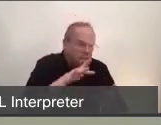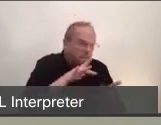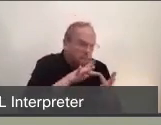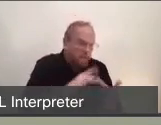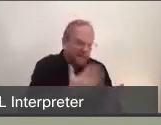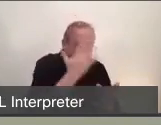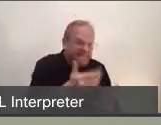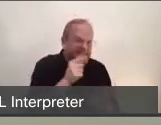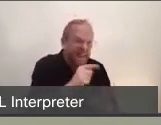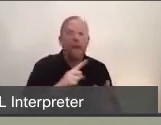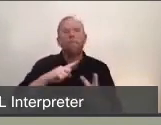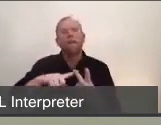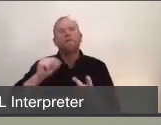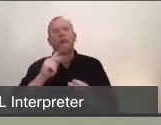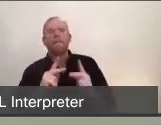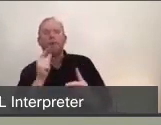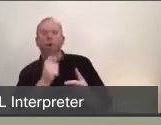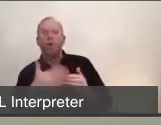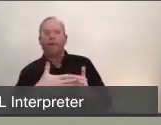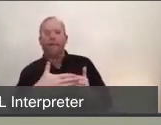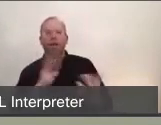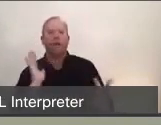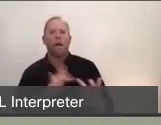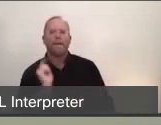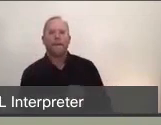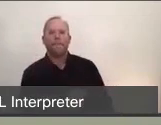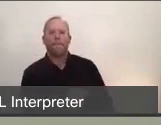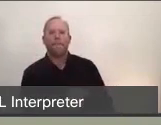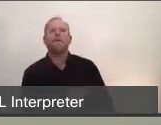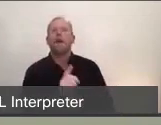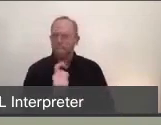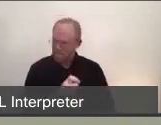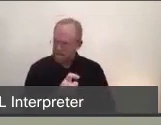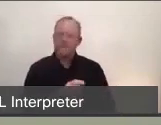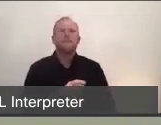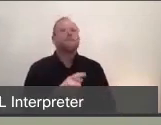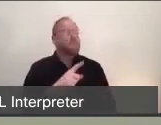and that's how, if we loosen up the shelter-in-place will ensure that we continue